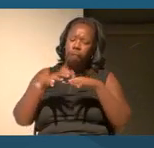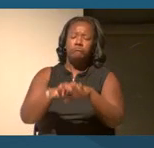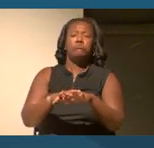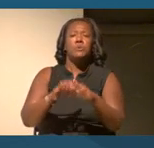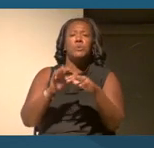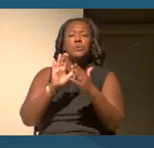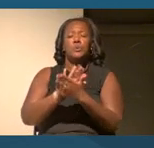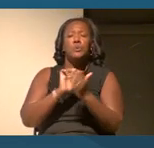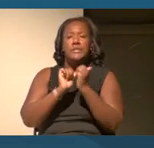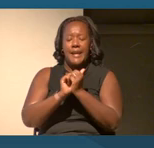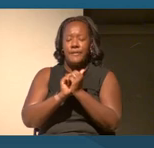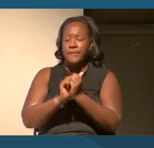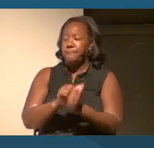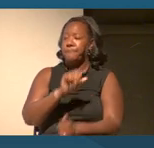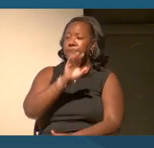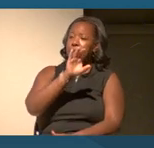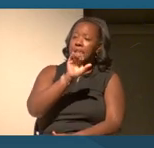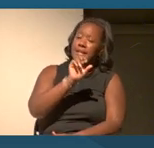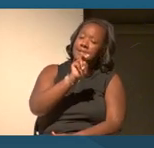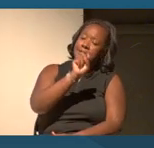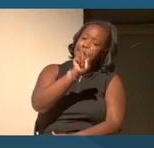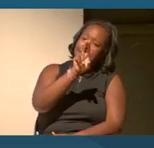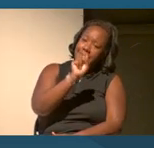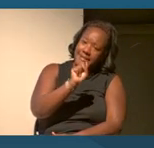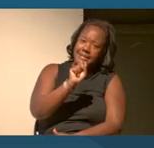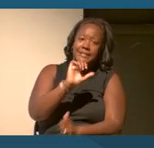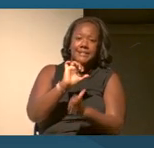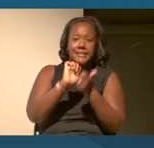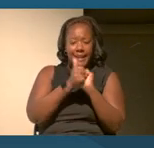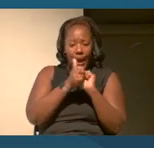Tools like the census and the ways that we use them have changed too.